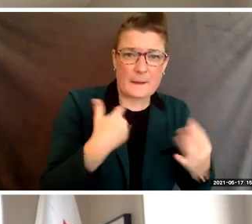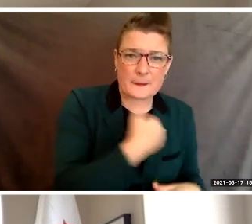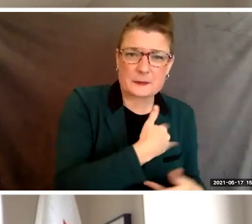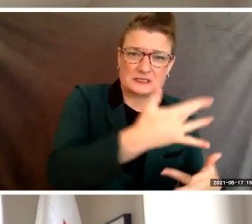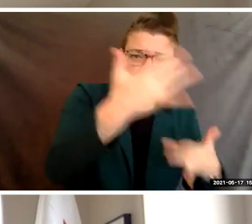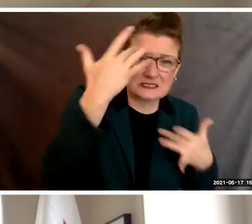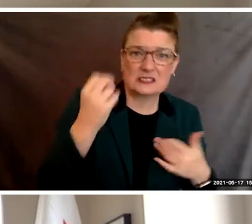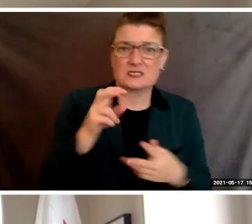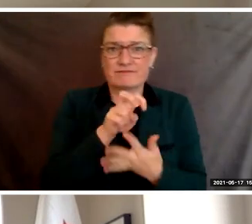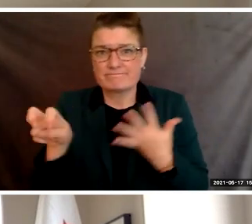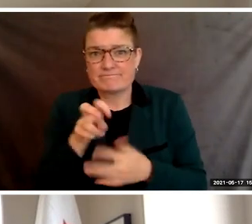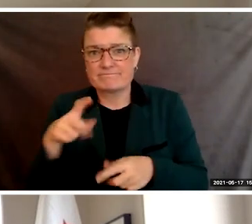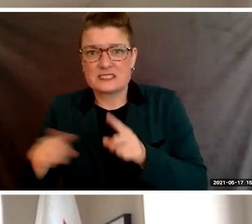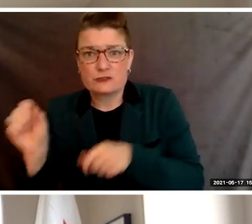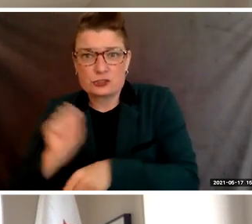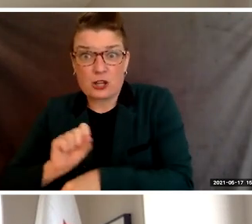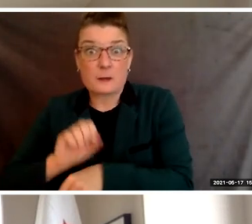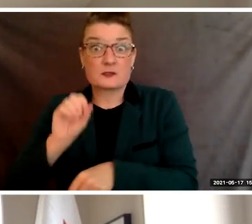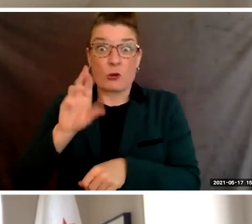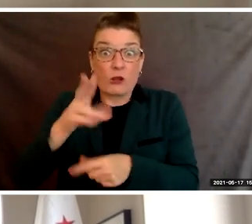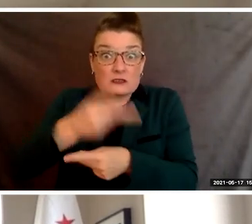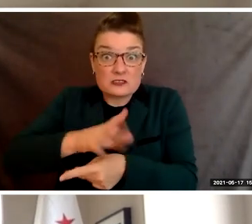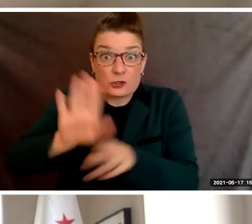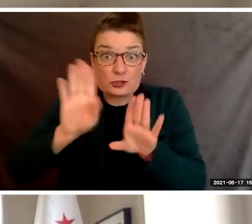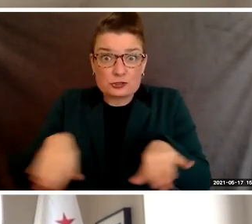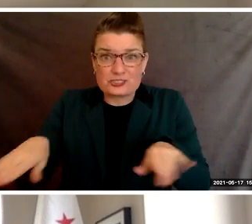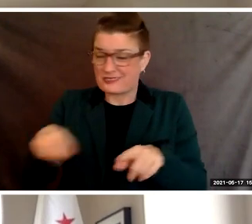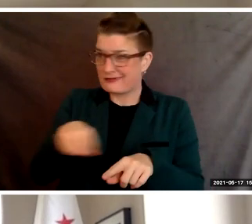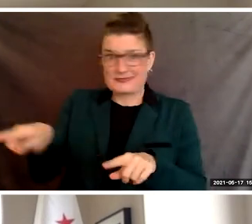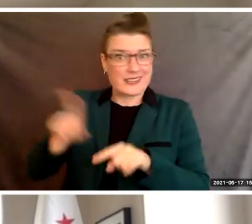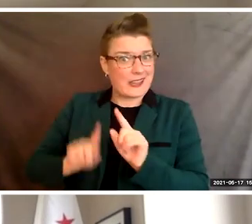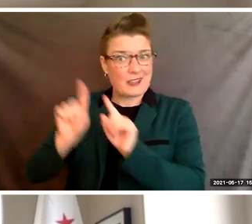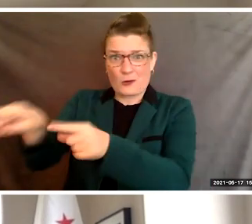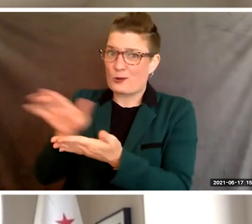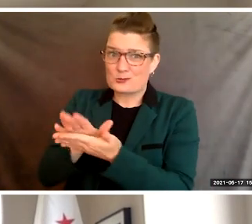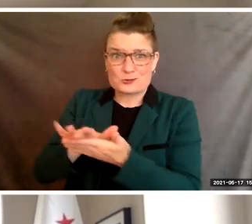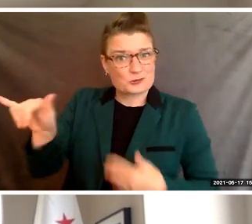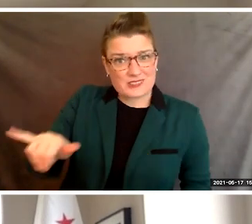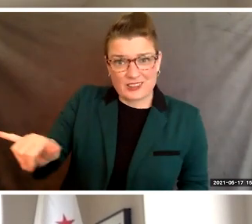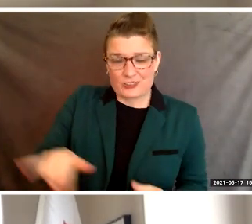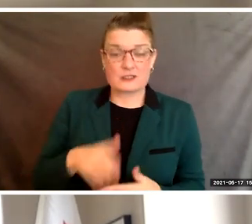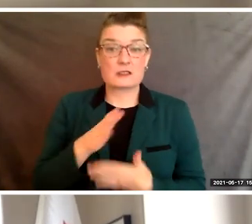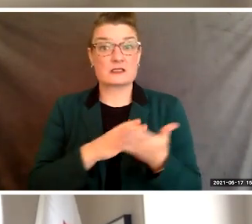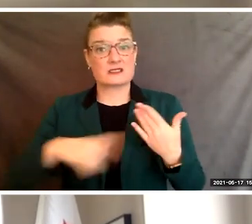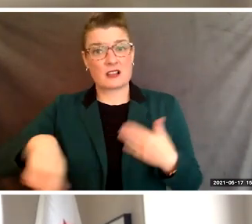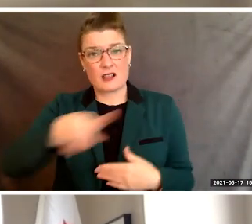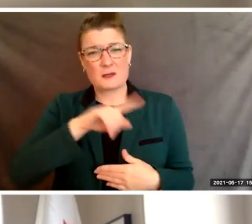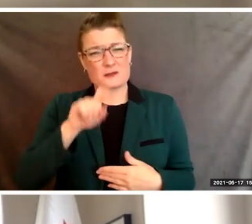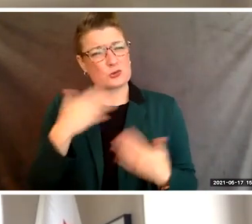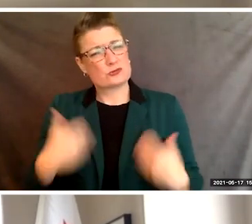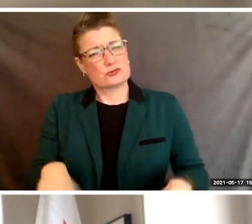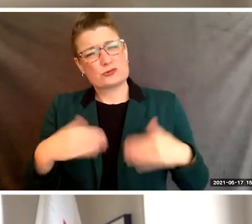for your children who also could not go to the classroom. some of you have had to overcome great challenges,